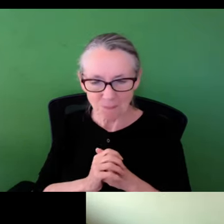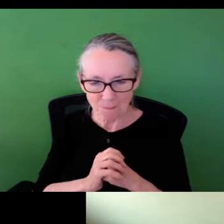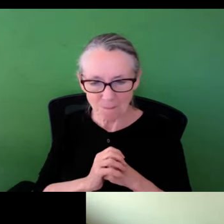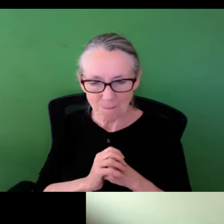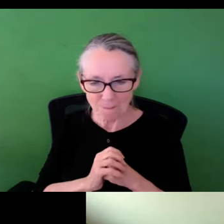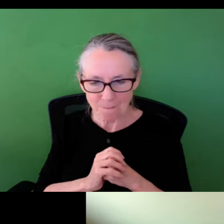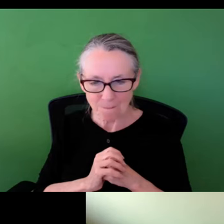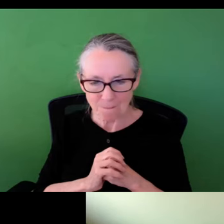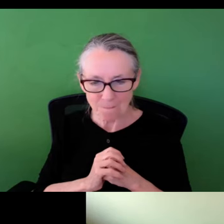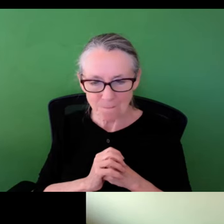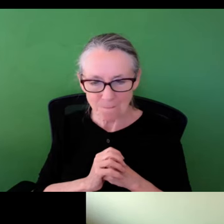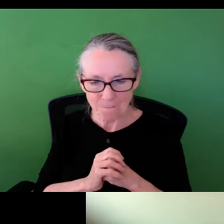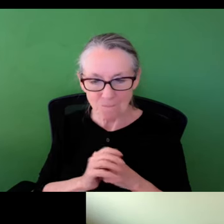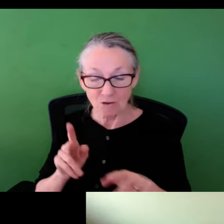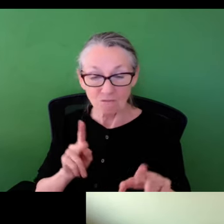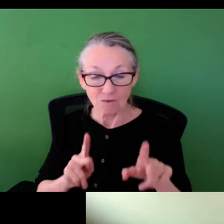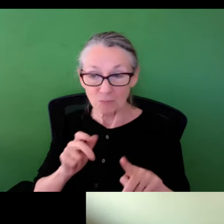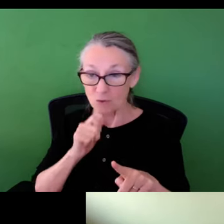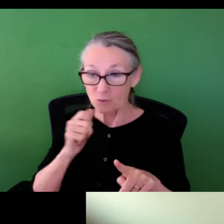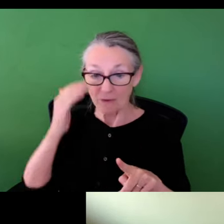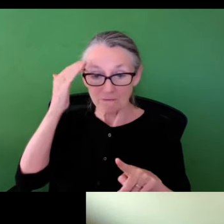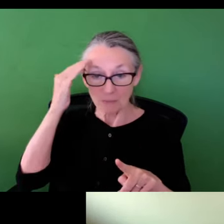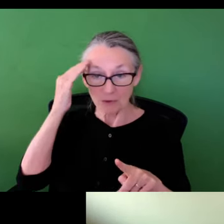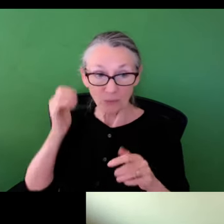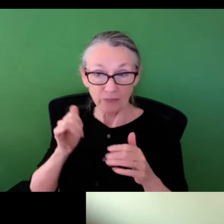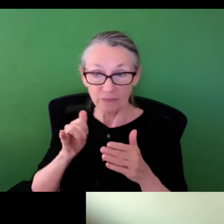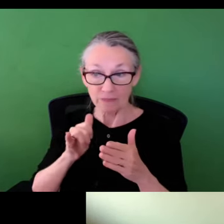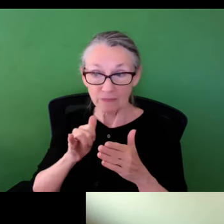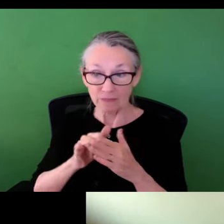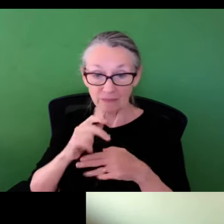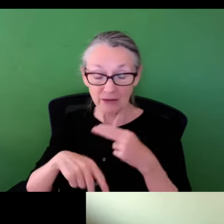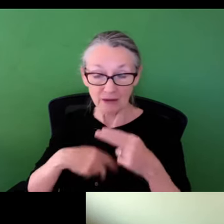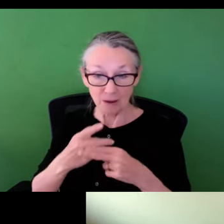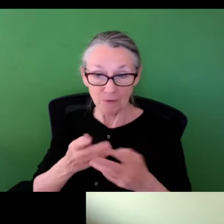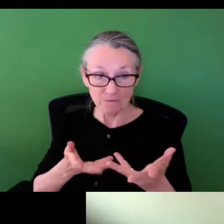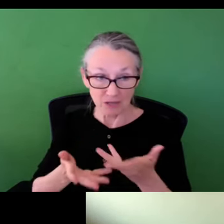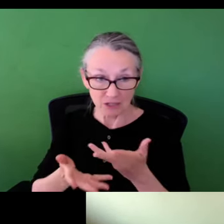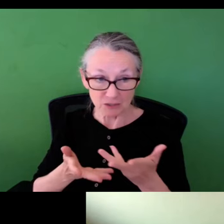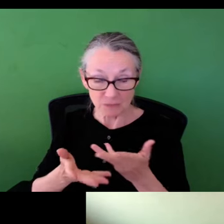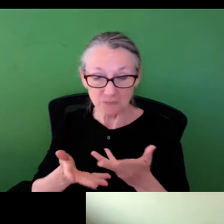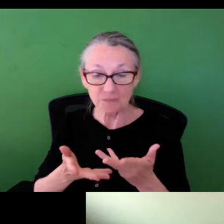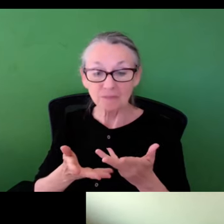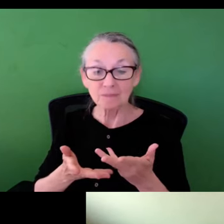I'm in at a little bit to that question. Especially for people who maybe aren't familiar with